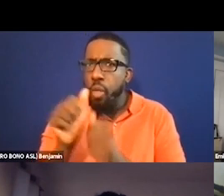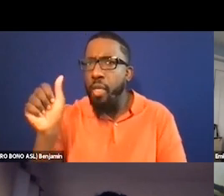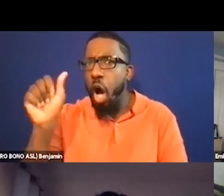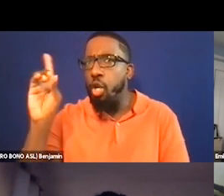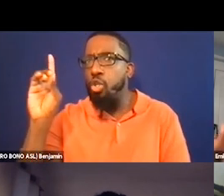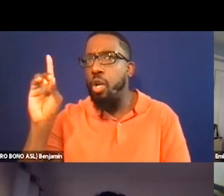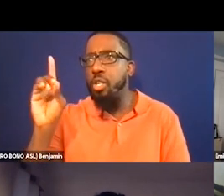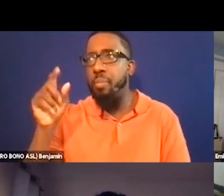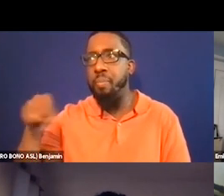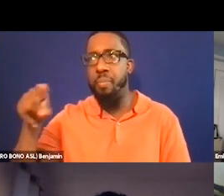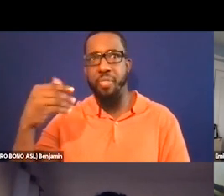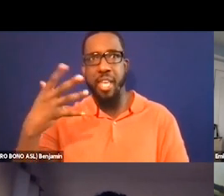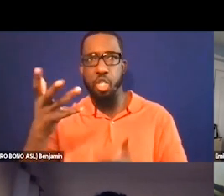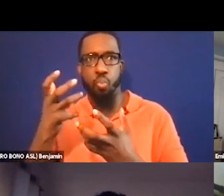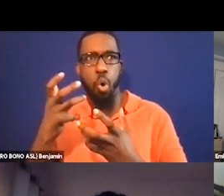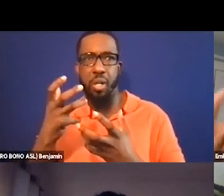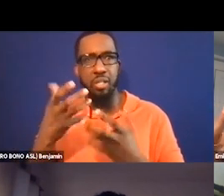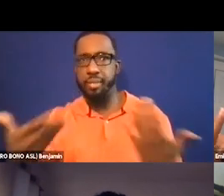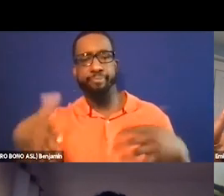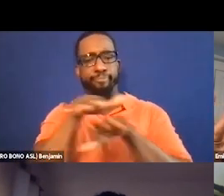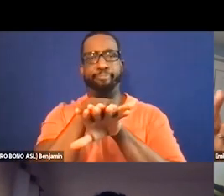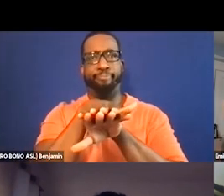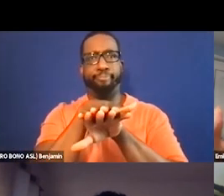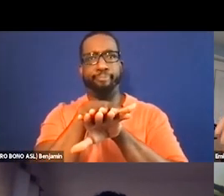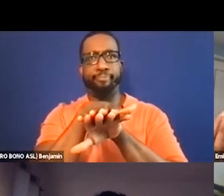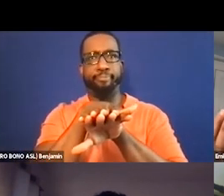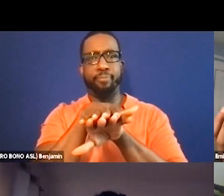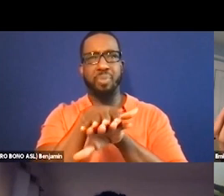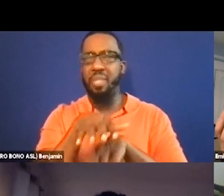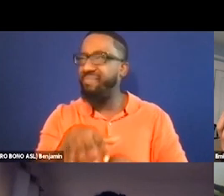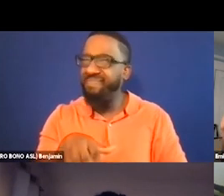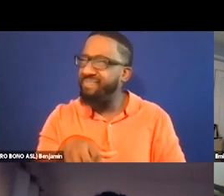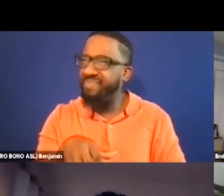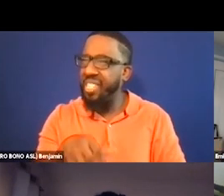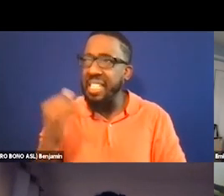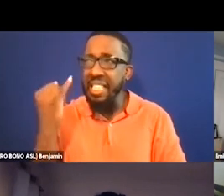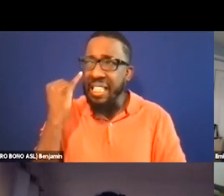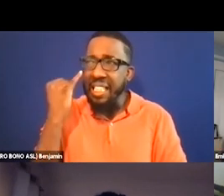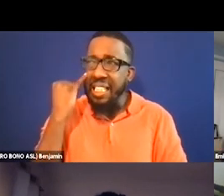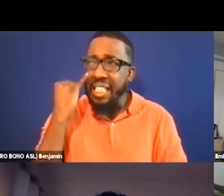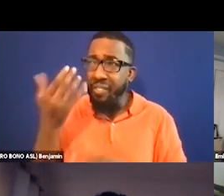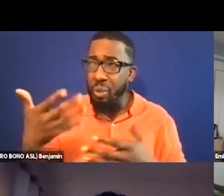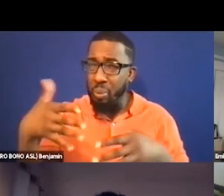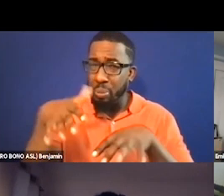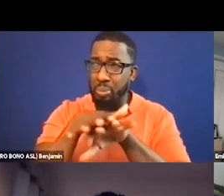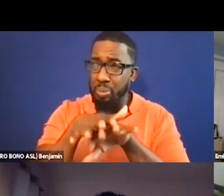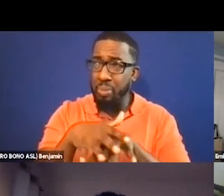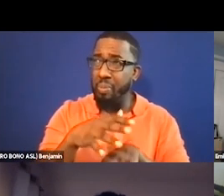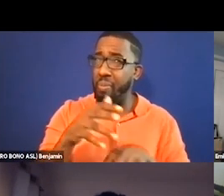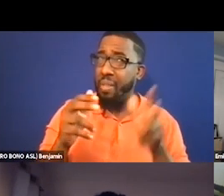And we were like if you dub, we're going to hear this voice actor but we're not going to hear the disabled